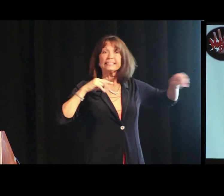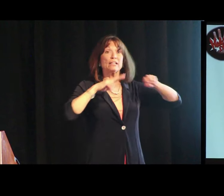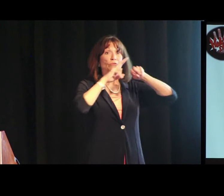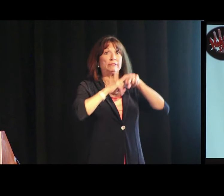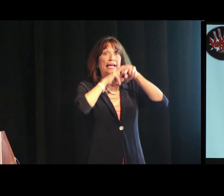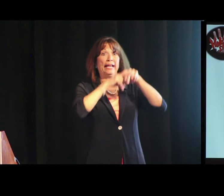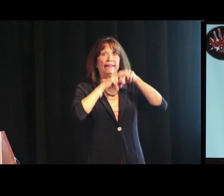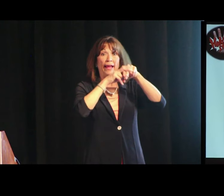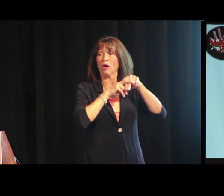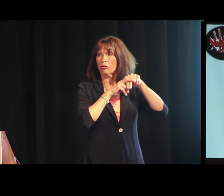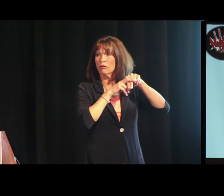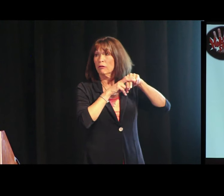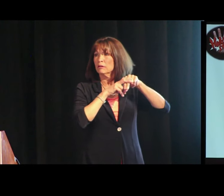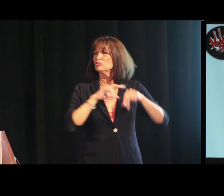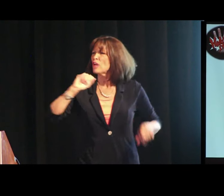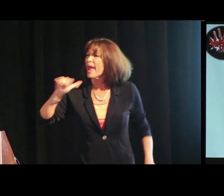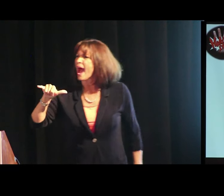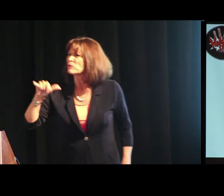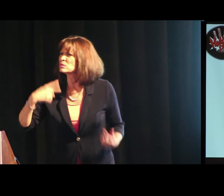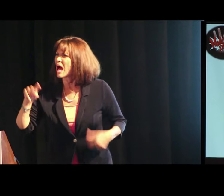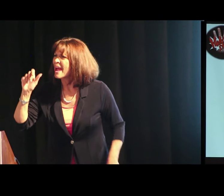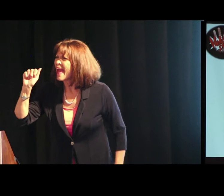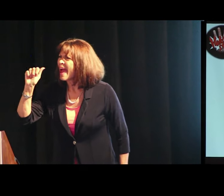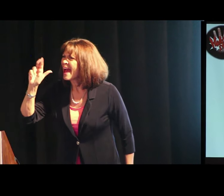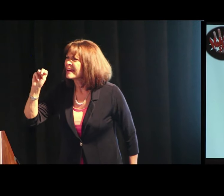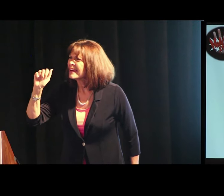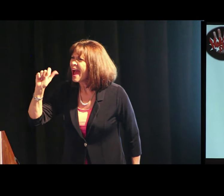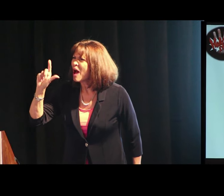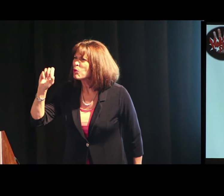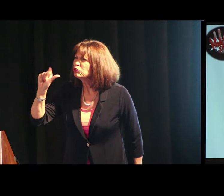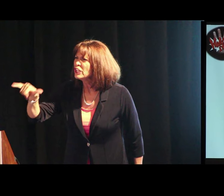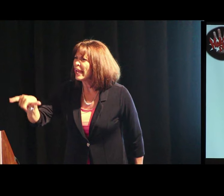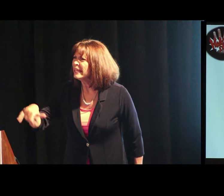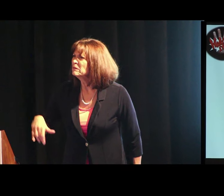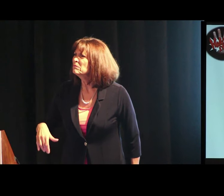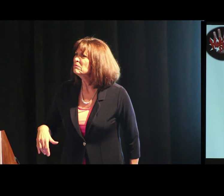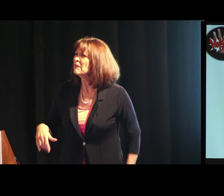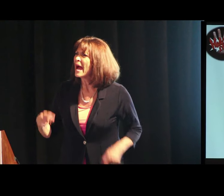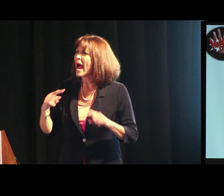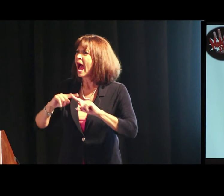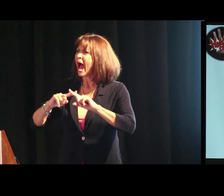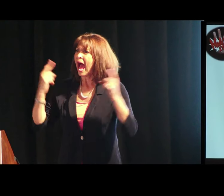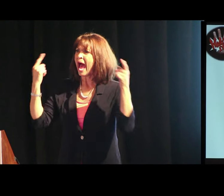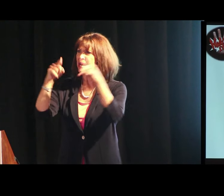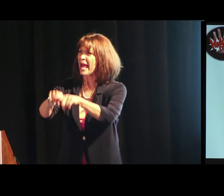Sitting at a pool. Jay, how do you sign “analogy?” Focus on analogy. I don't know.